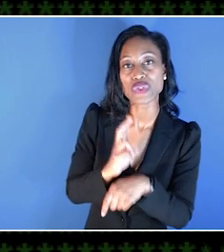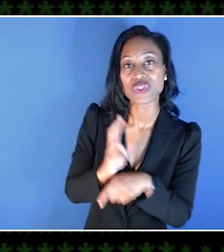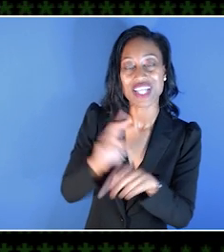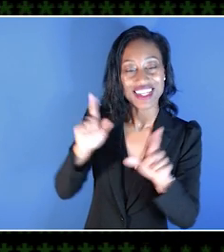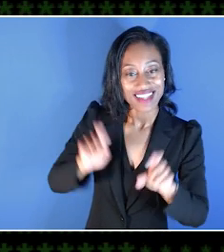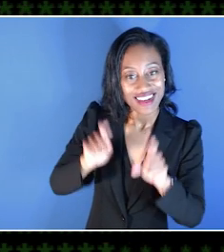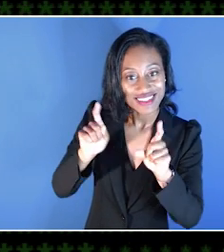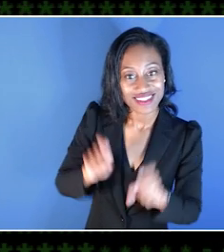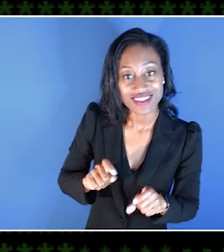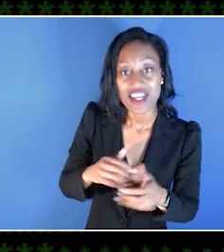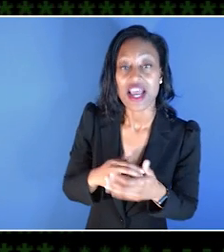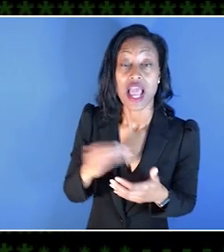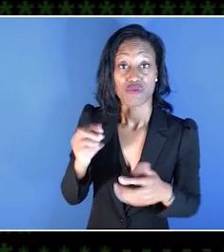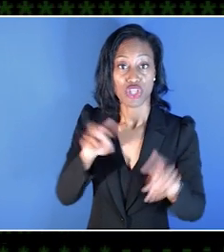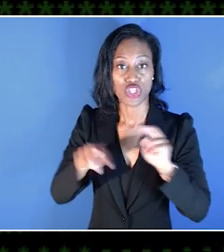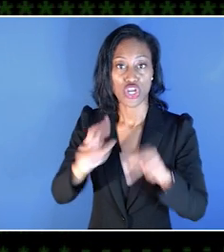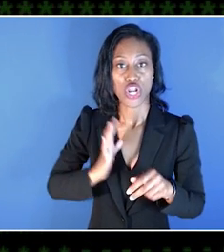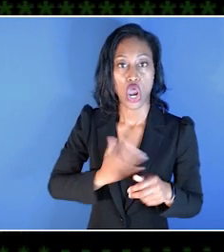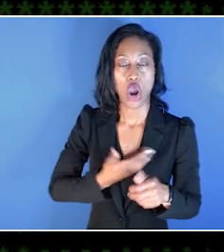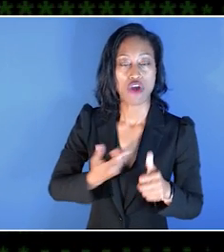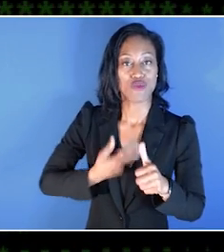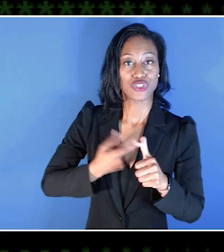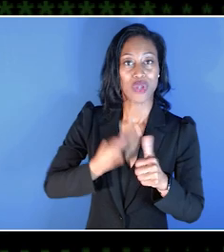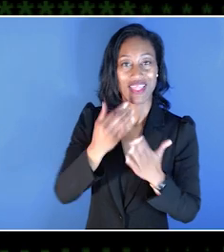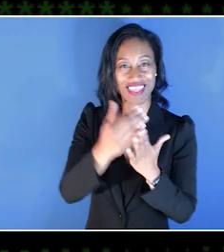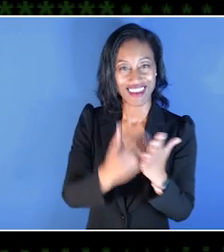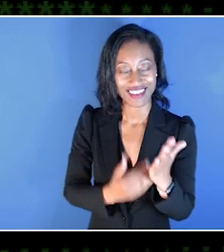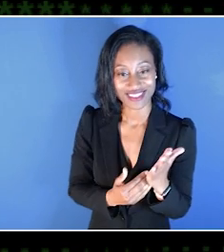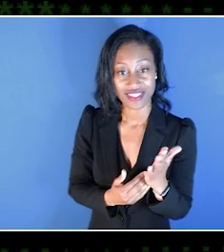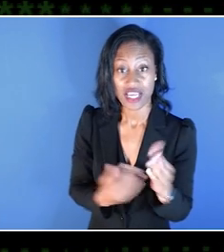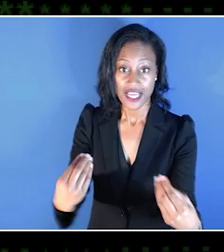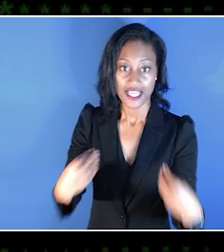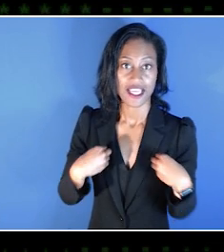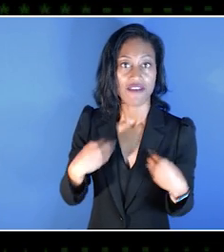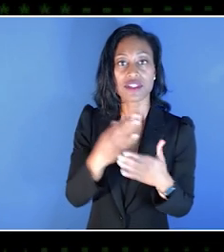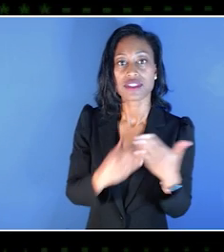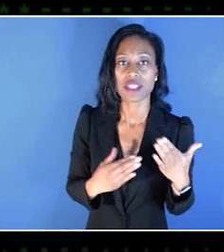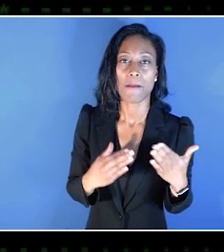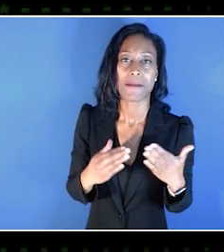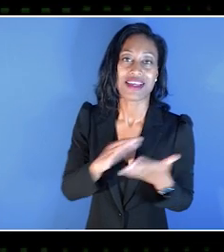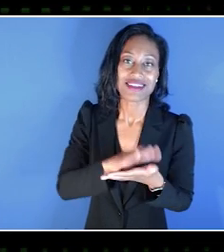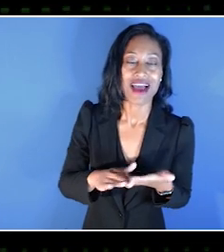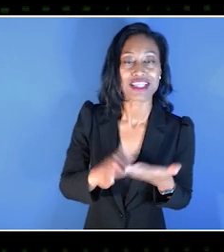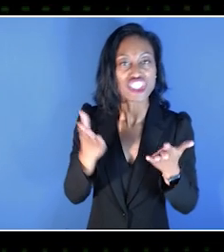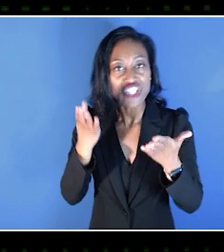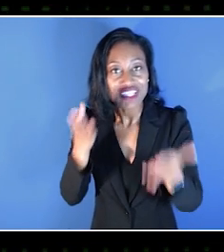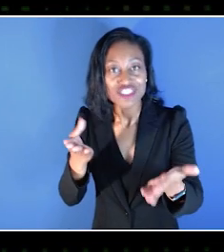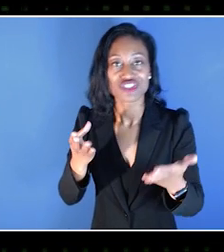so they did actually look at our original lists, and then came back giving us some more suggestions and recommendations,